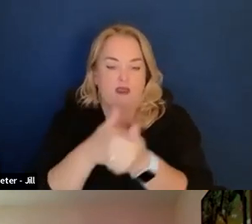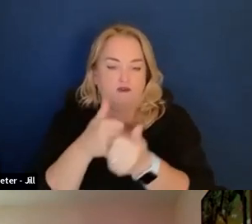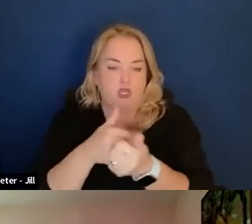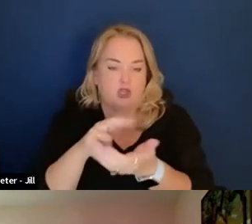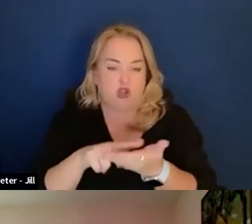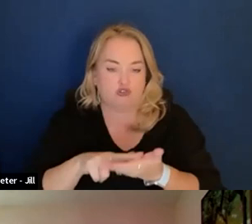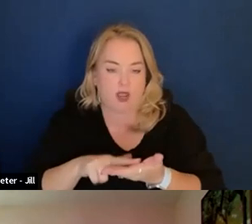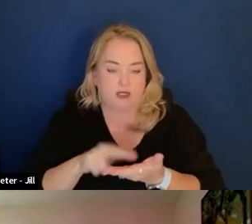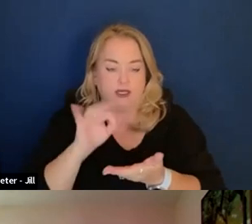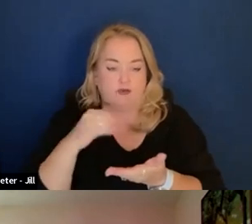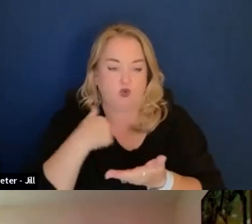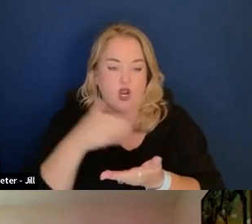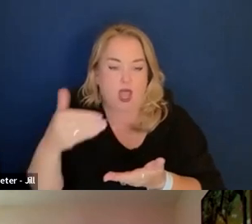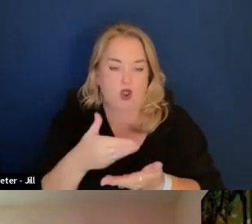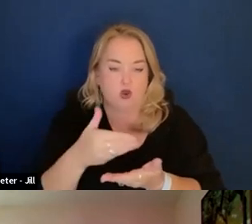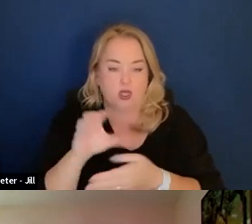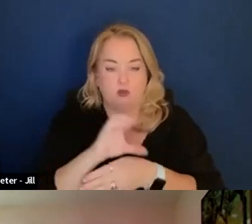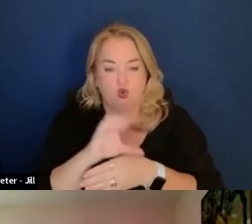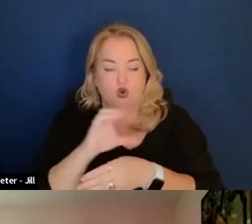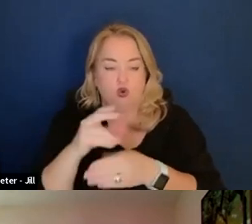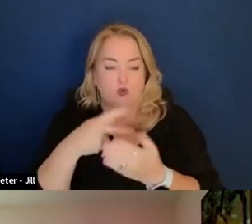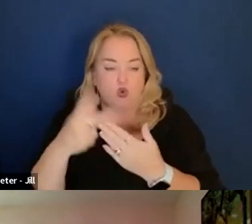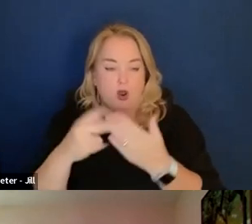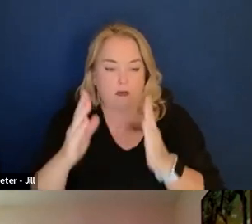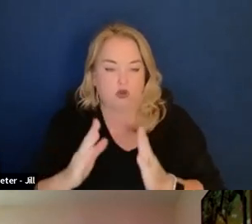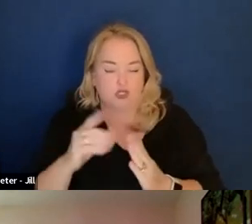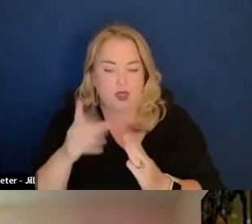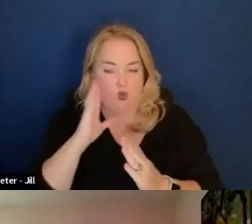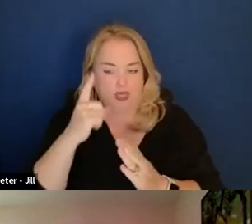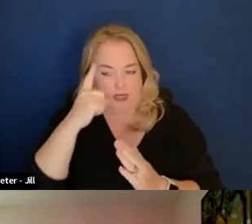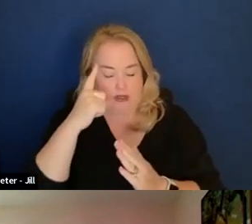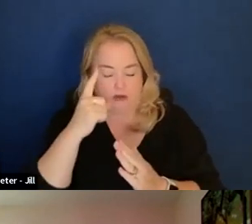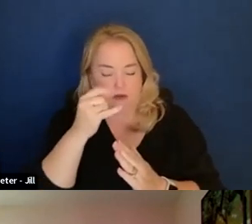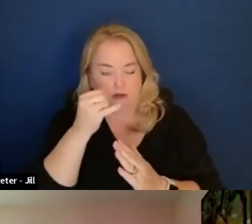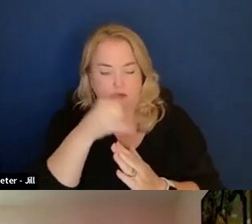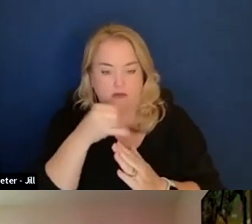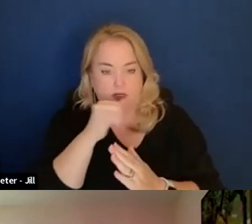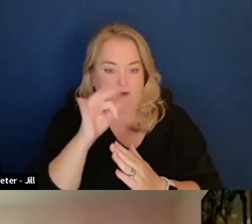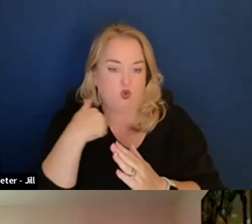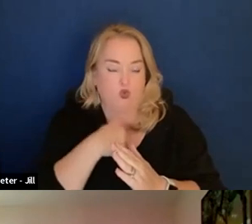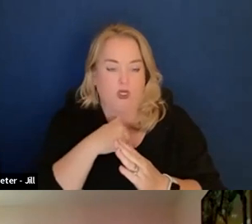If we are hiring computer programmers, particularly they are a little nutty if we include construction clauses in their contract.